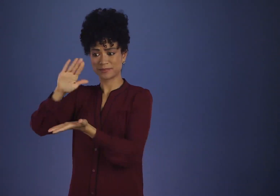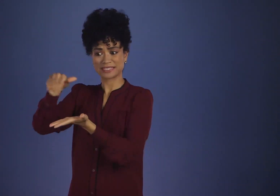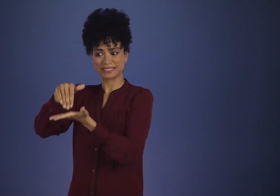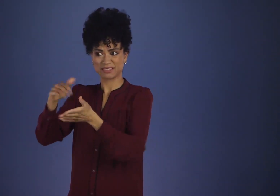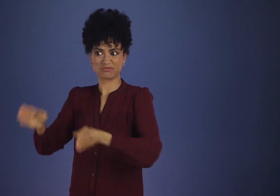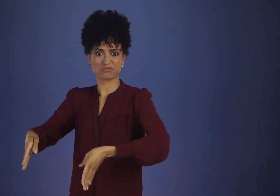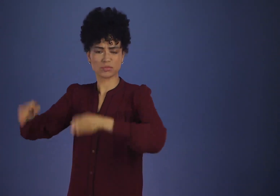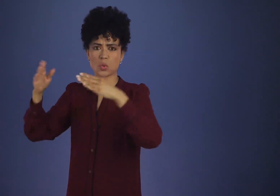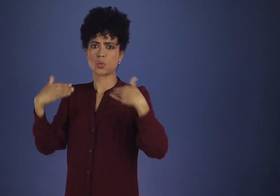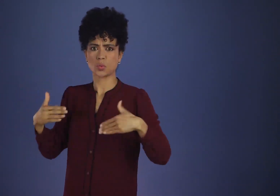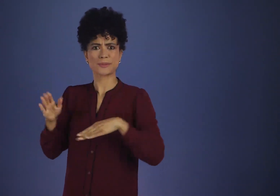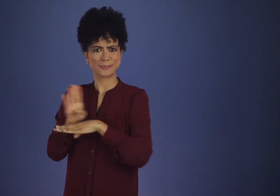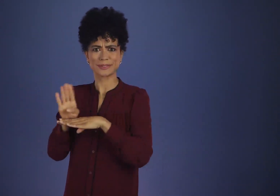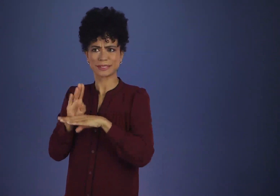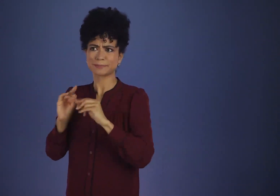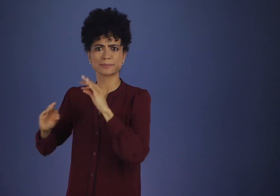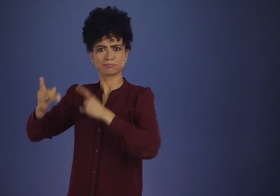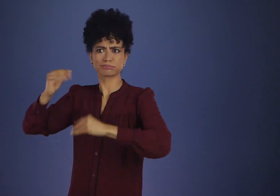It was a beehive of activity, all right,